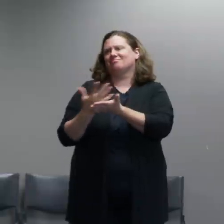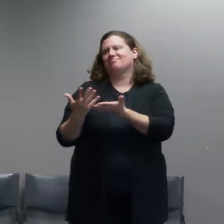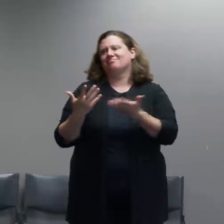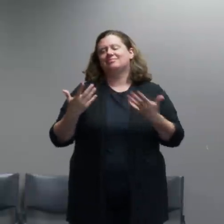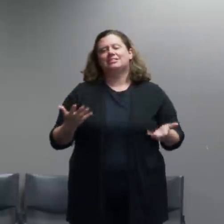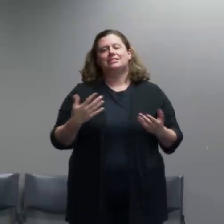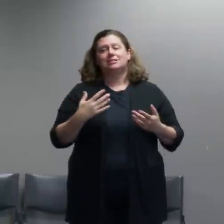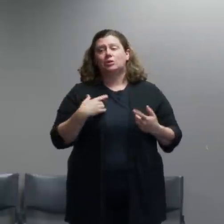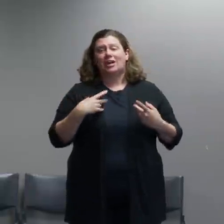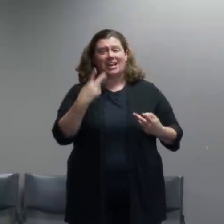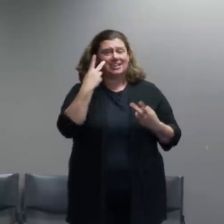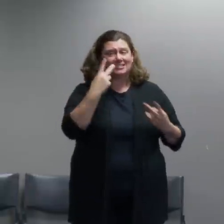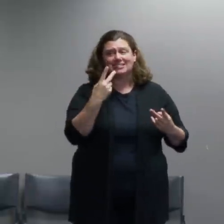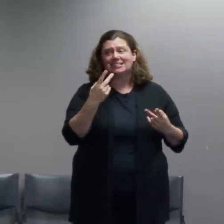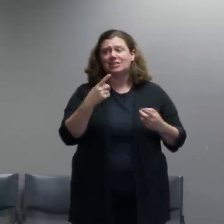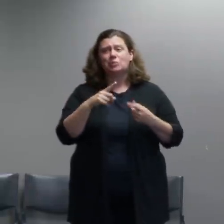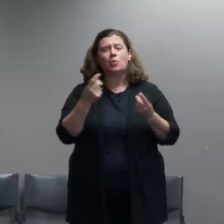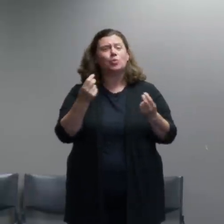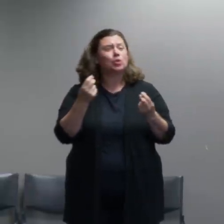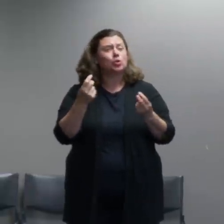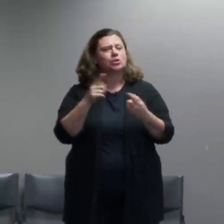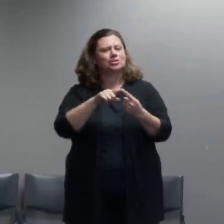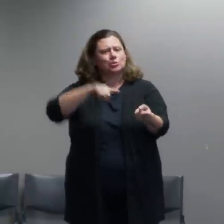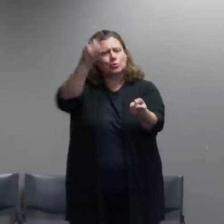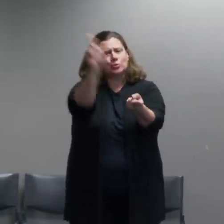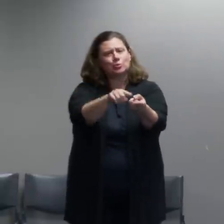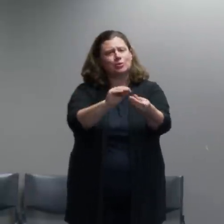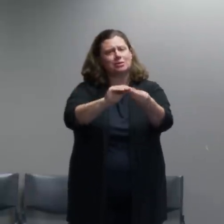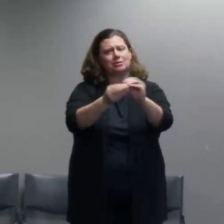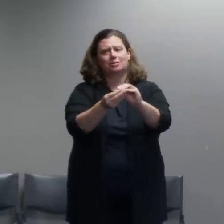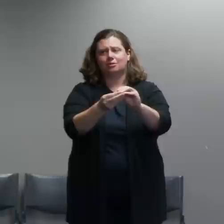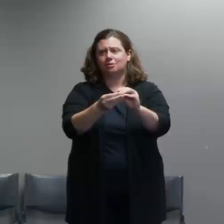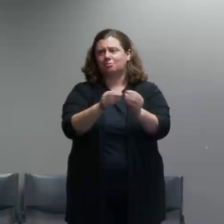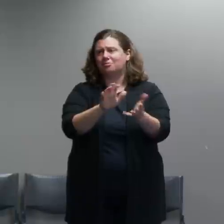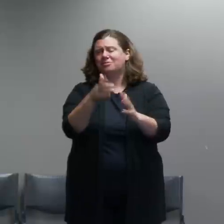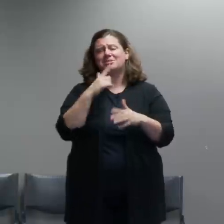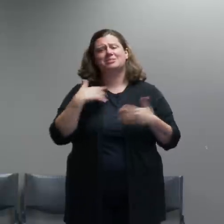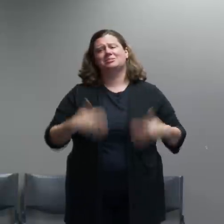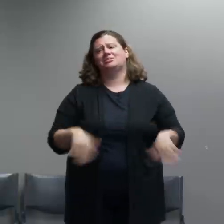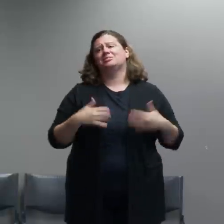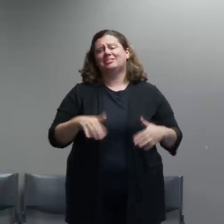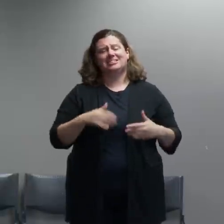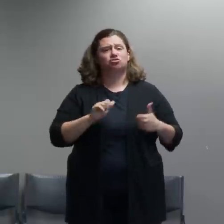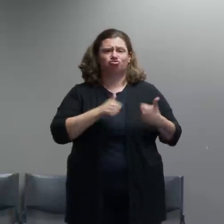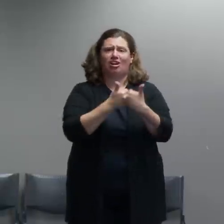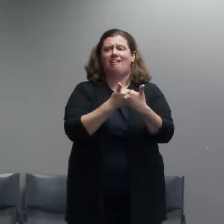to mitigate this really challenging nightly event that we're